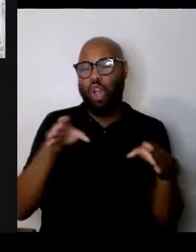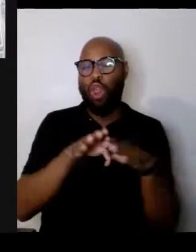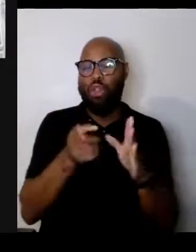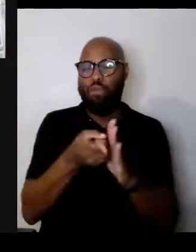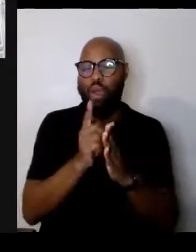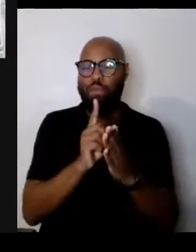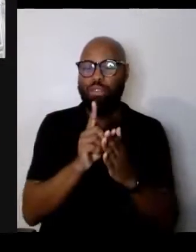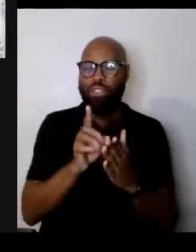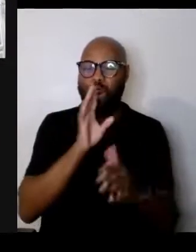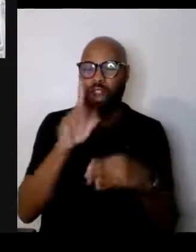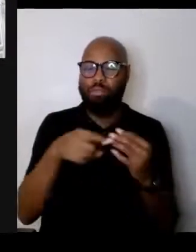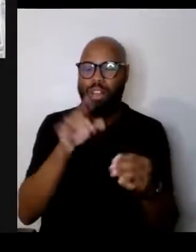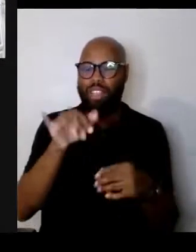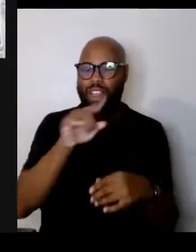Ilse, would you be willing to go first?